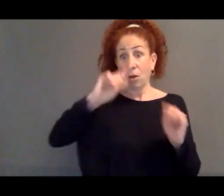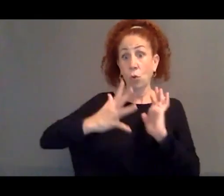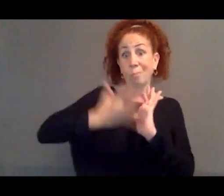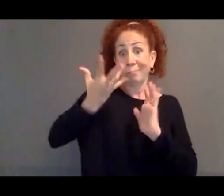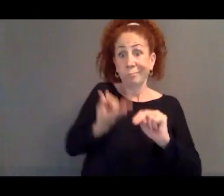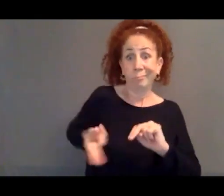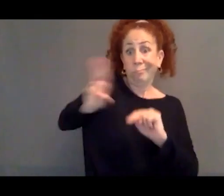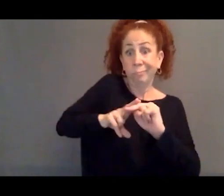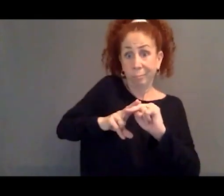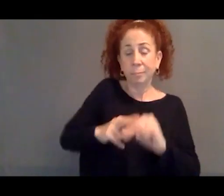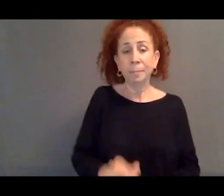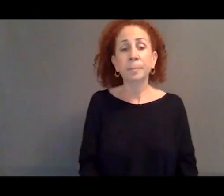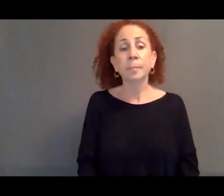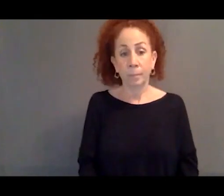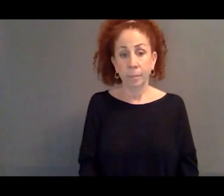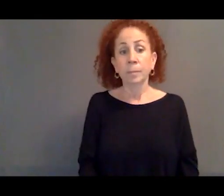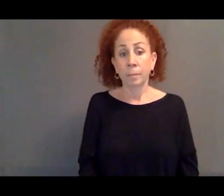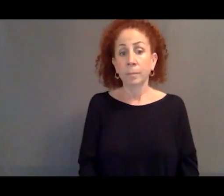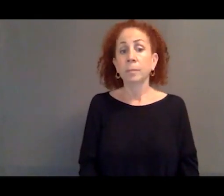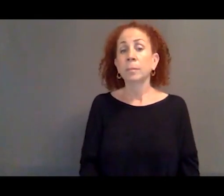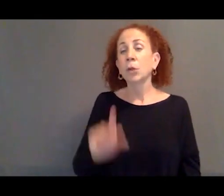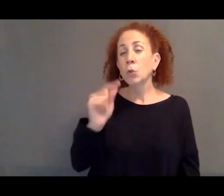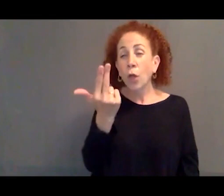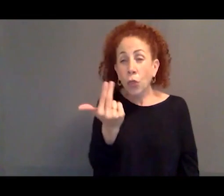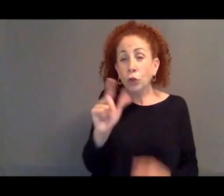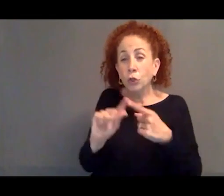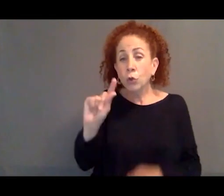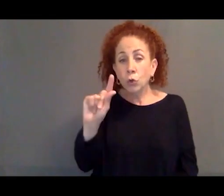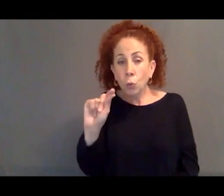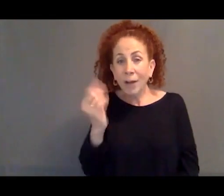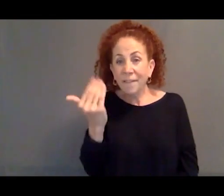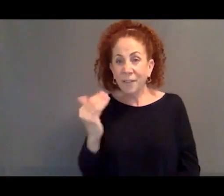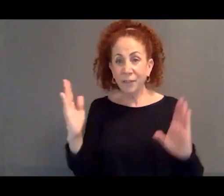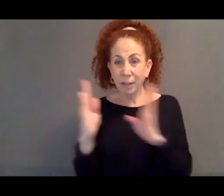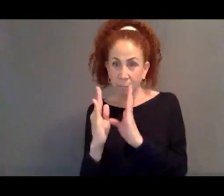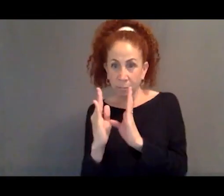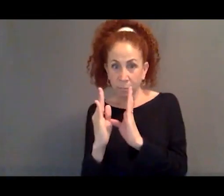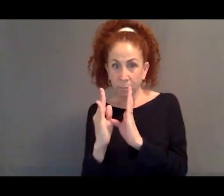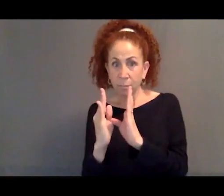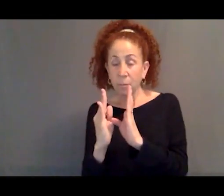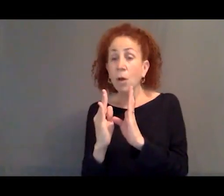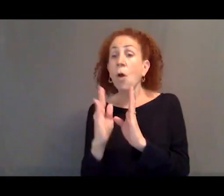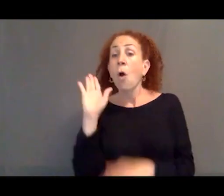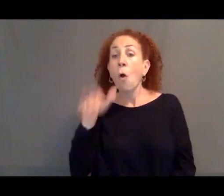And in a period, let's say, between 2013 and 2015, you have over two million people who are